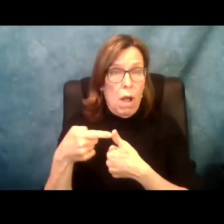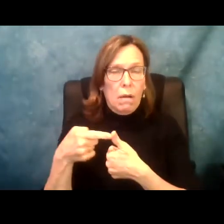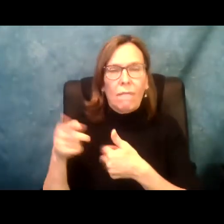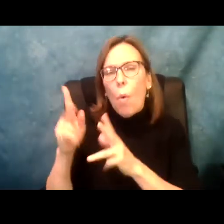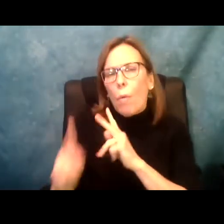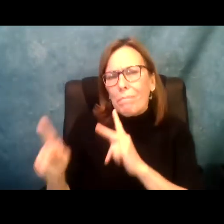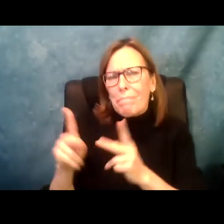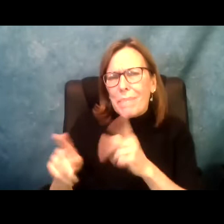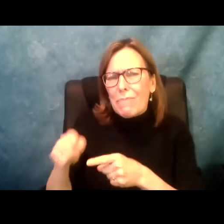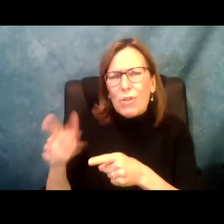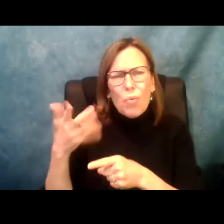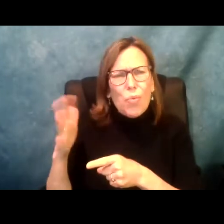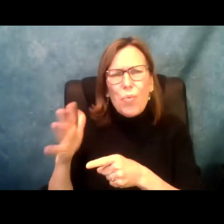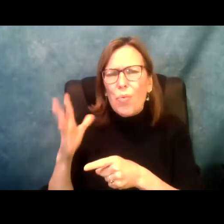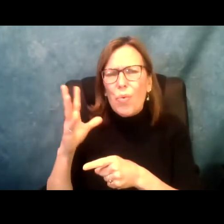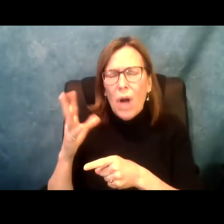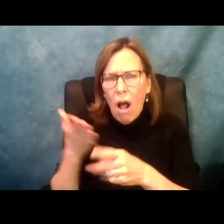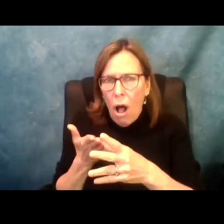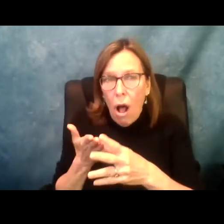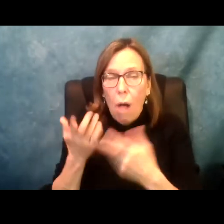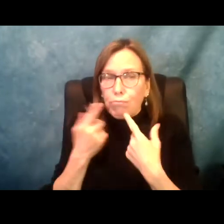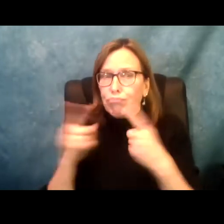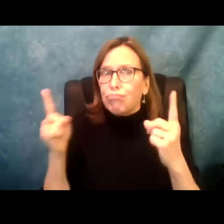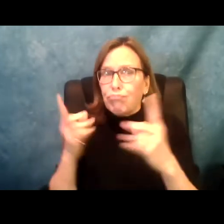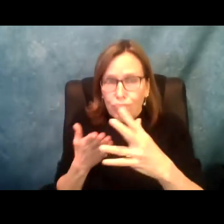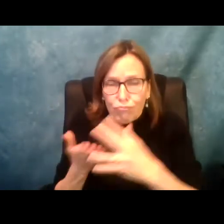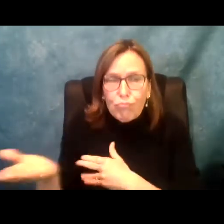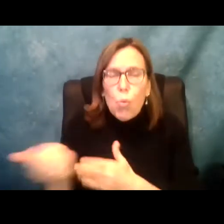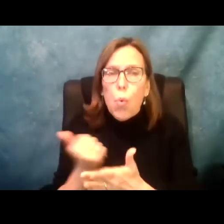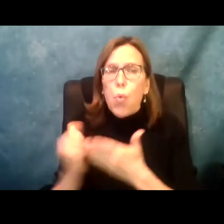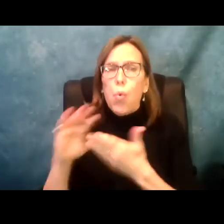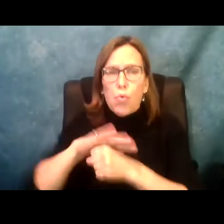and right now we know how important it is, number one,